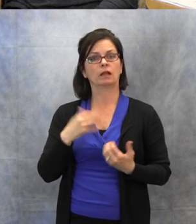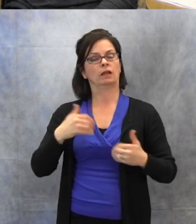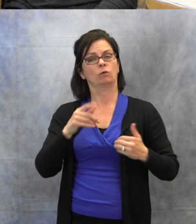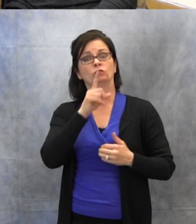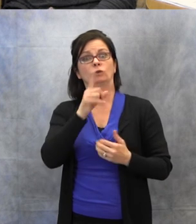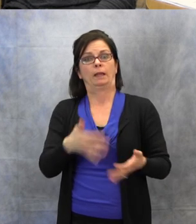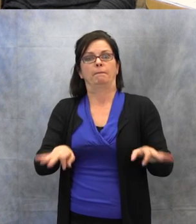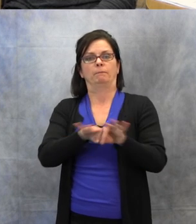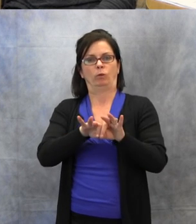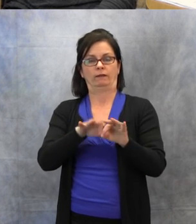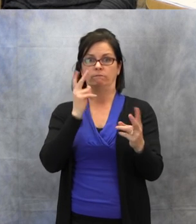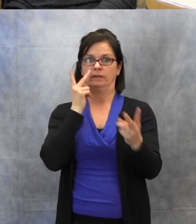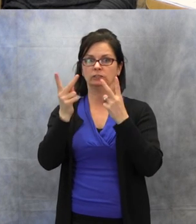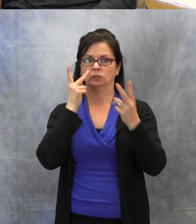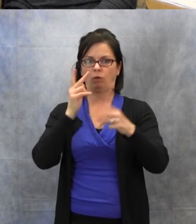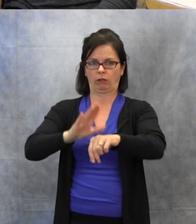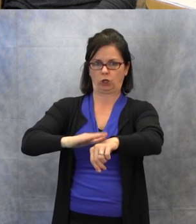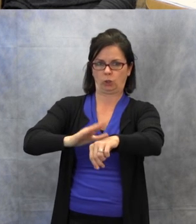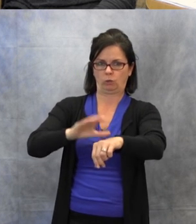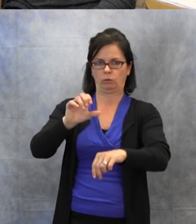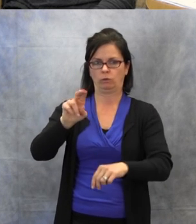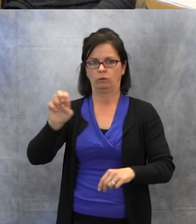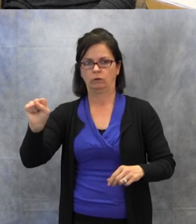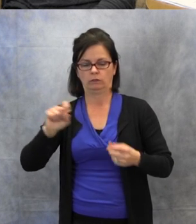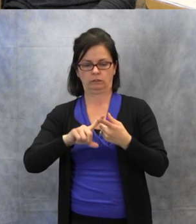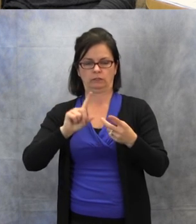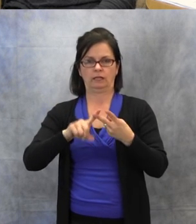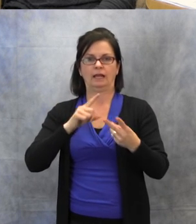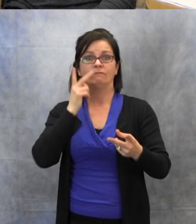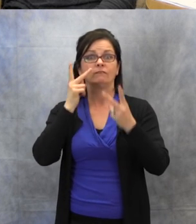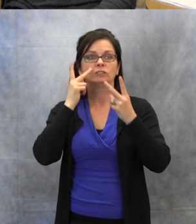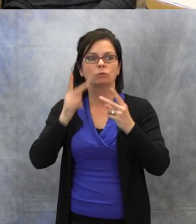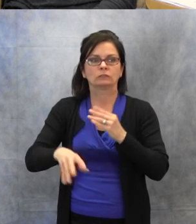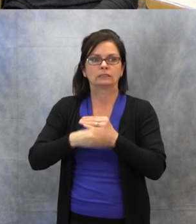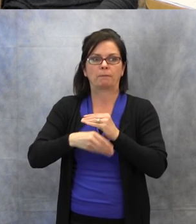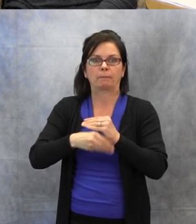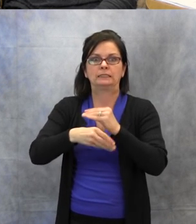visual cues and visual supplements. They really help